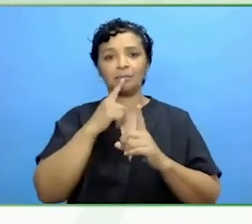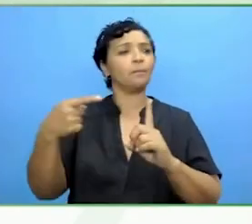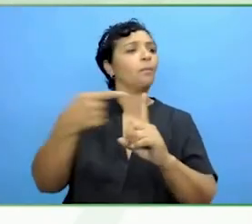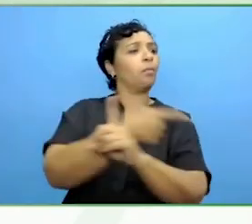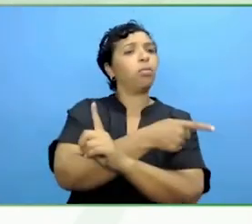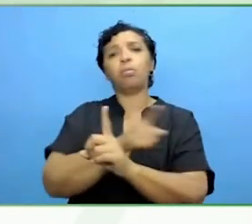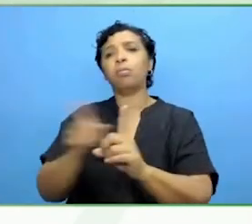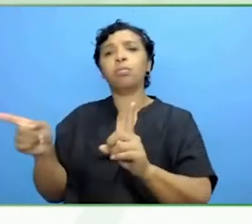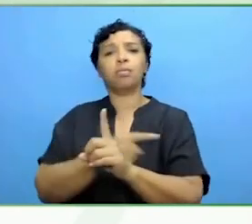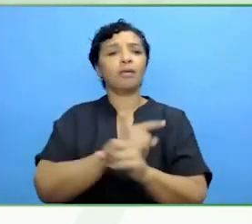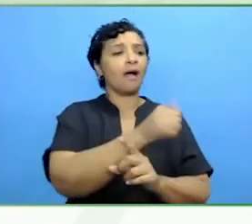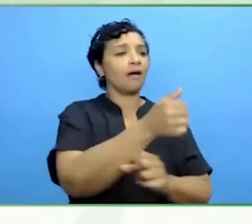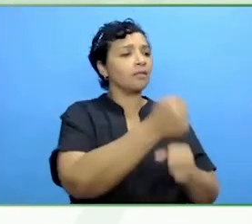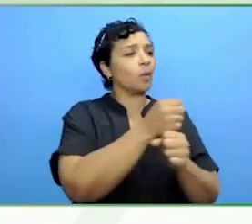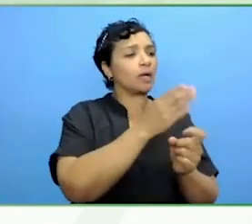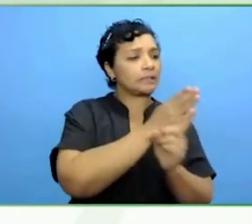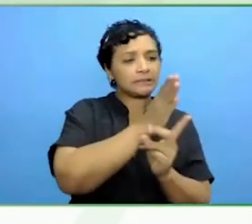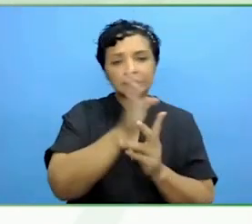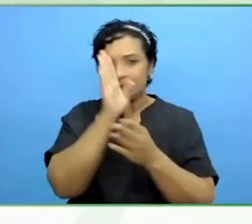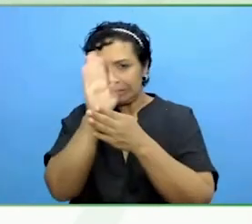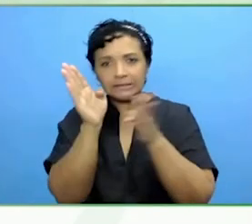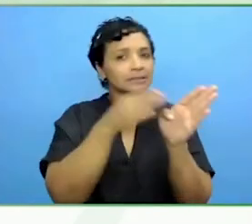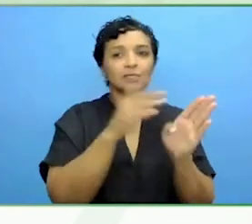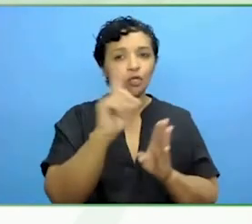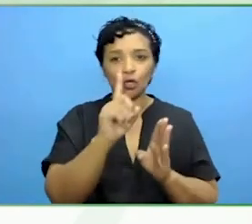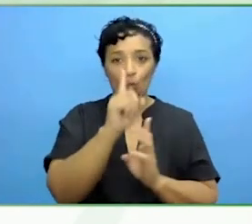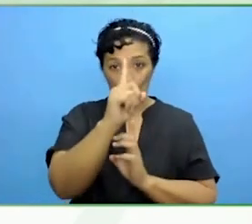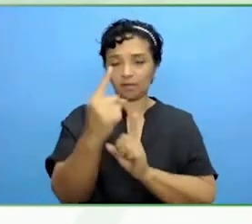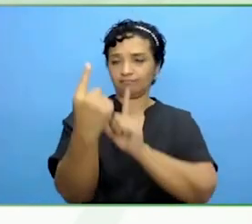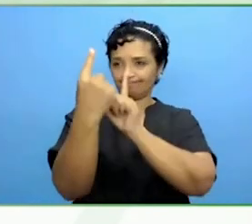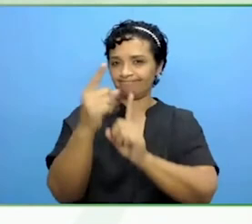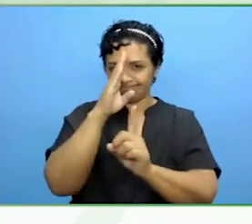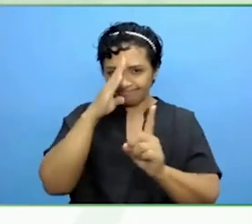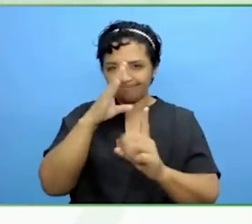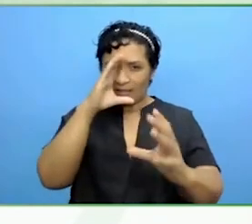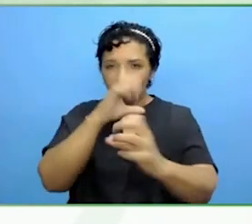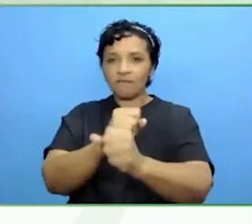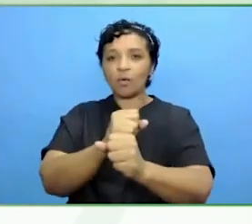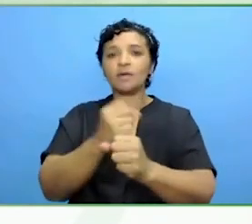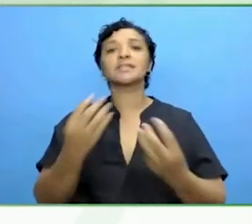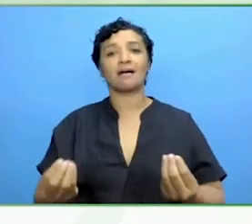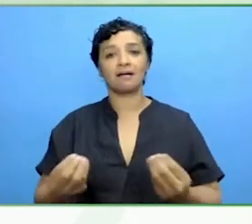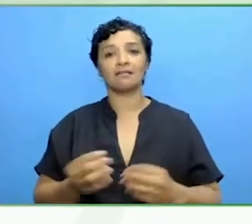What that really does is sets the stage that we are here, we have a